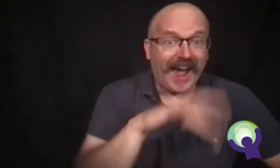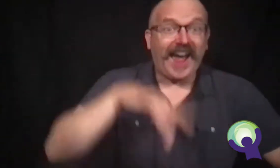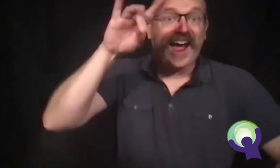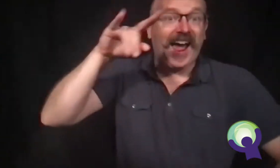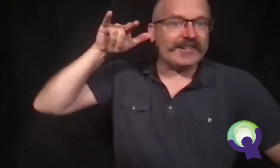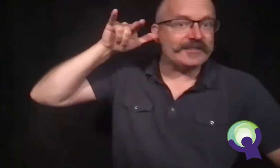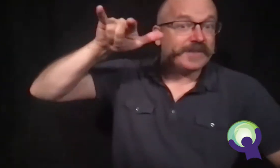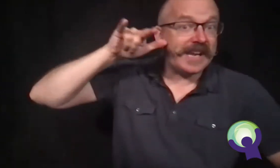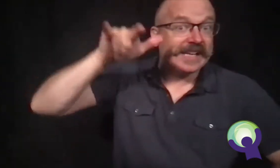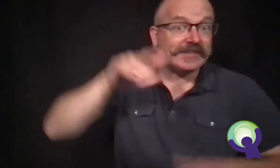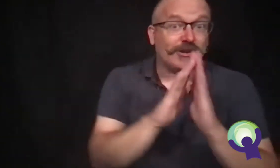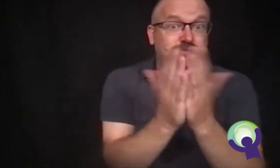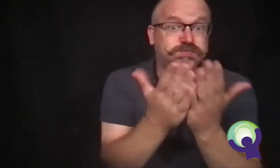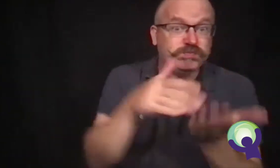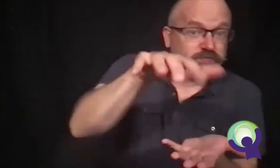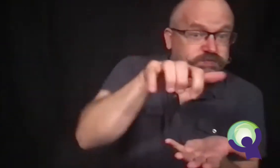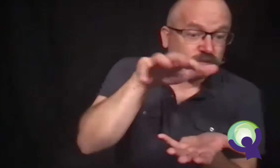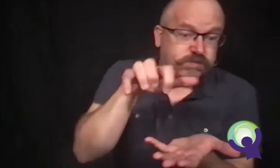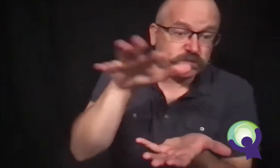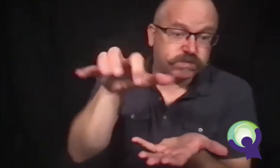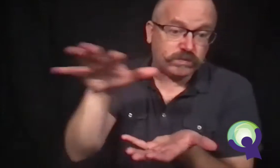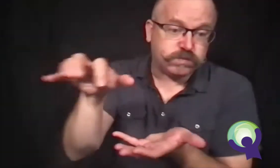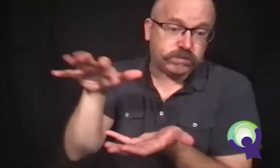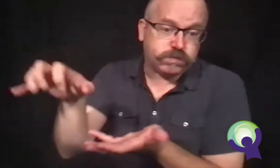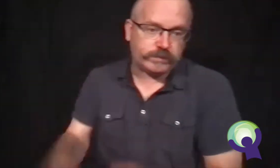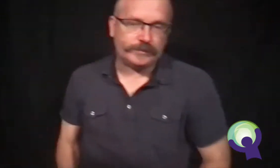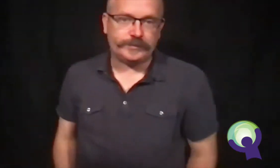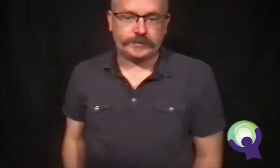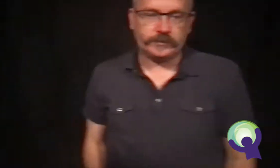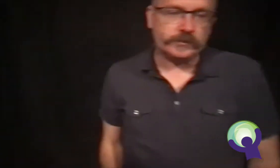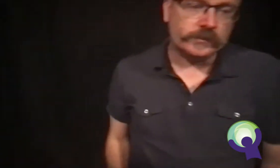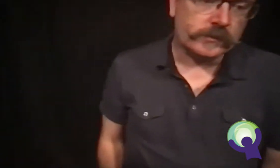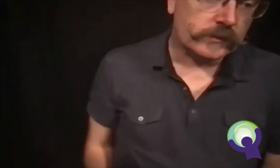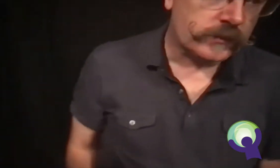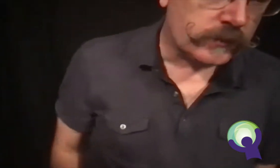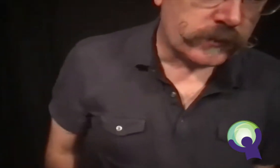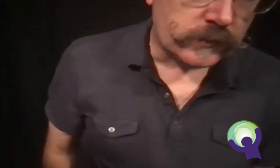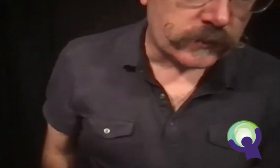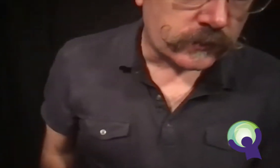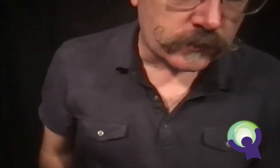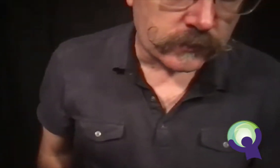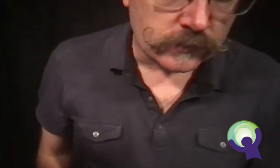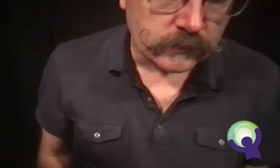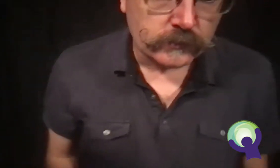He took the books and started to walk to the front desk. Ron felt nervous and his hands felt a little sweaty.